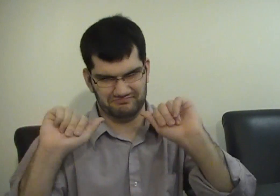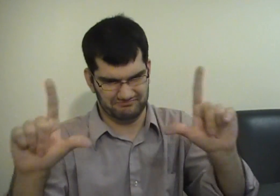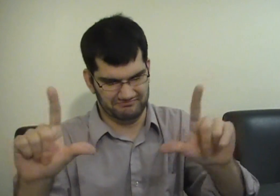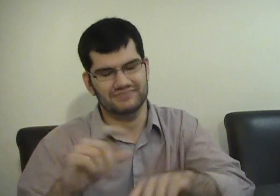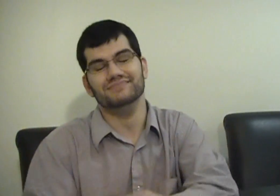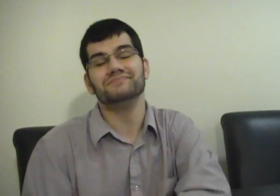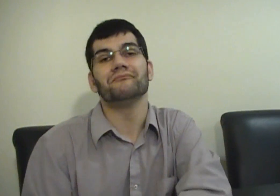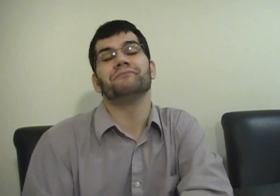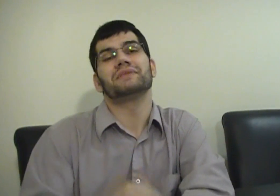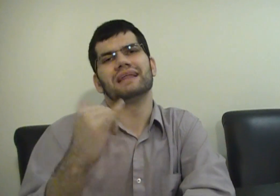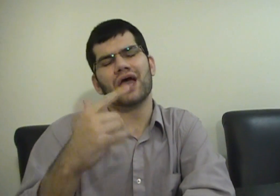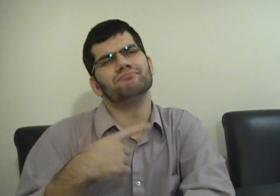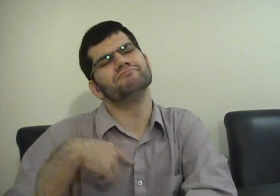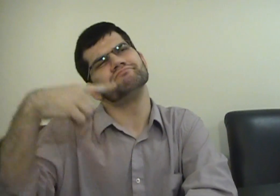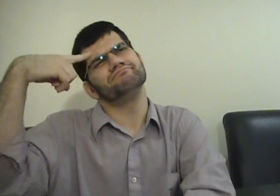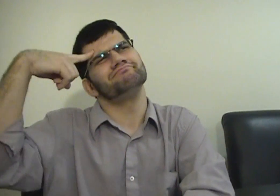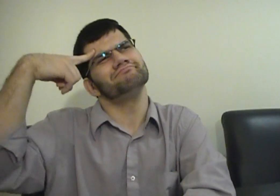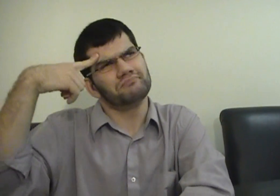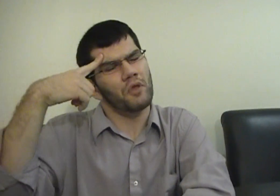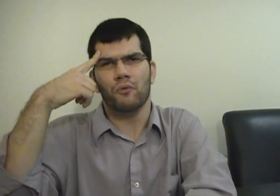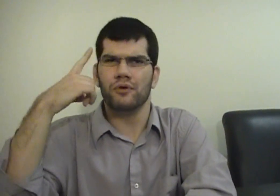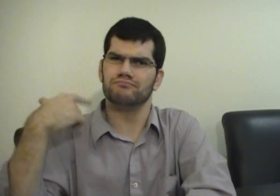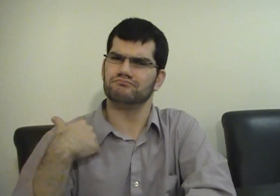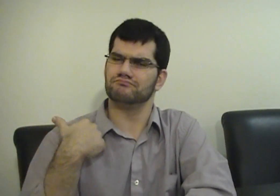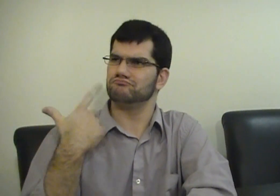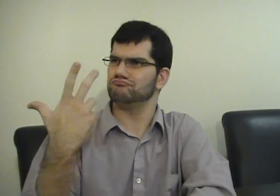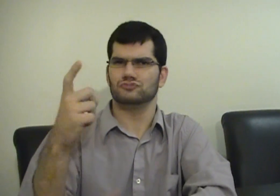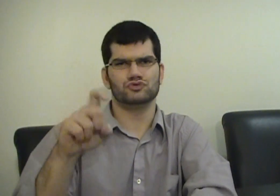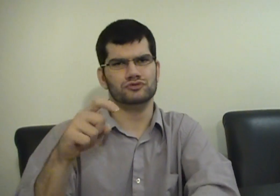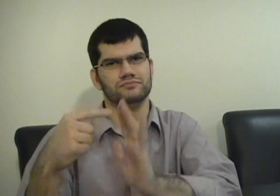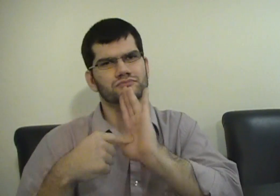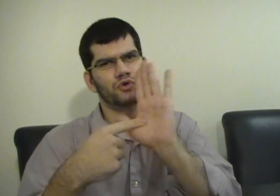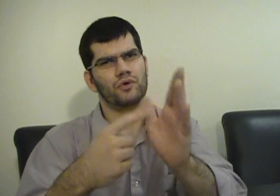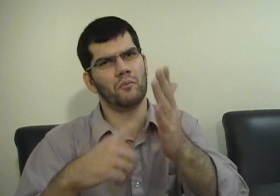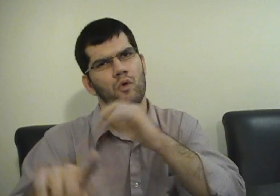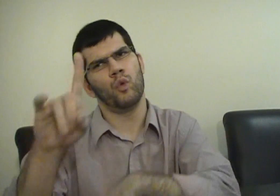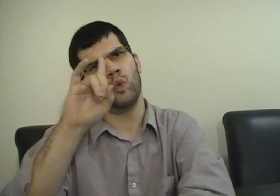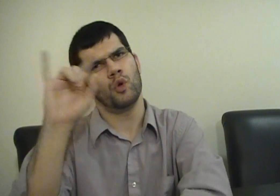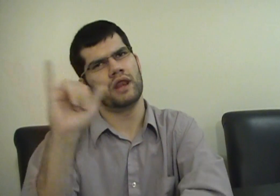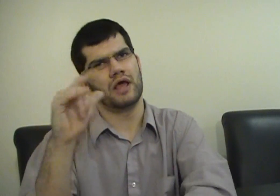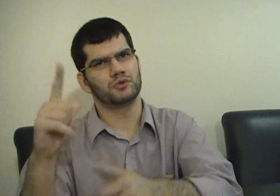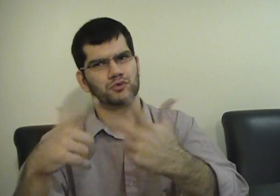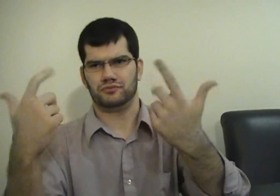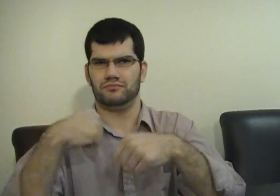Now, I was thinking that you all might like to see how to make